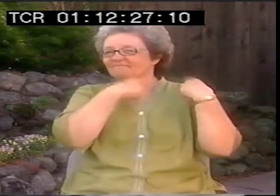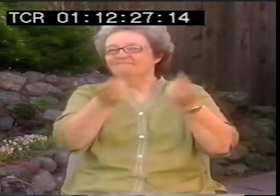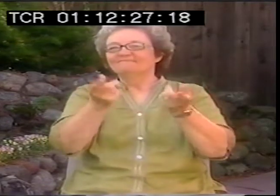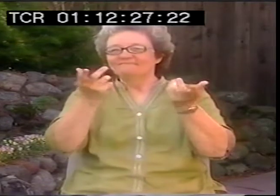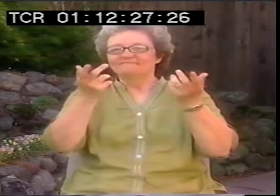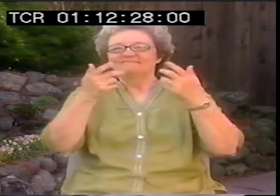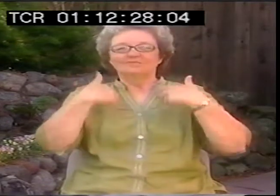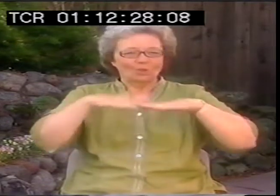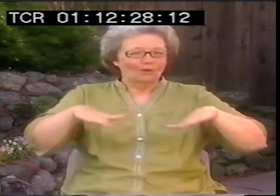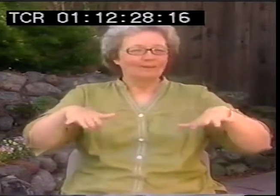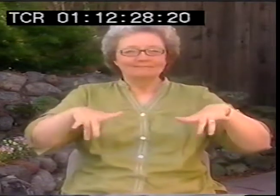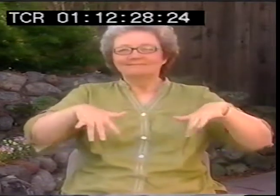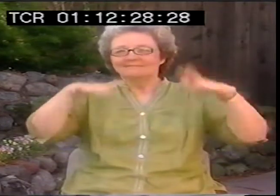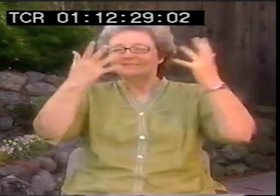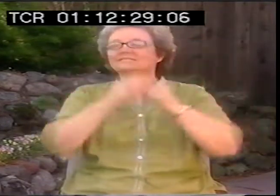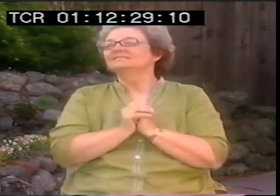Since had their kids, and here we are.